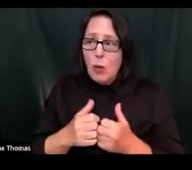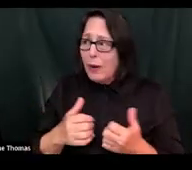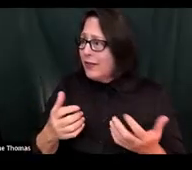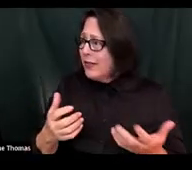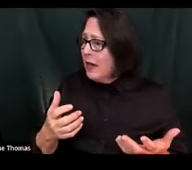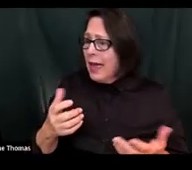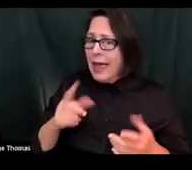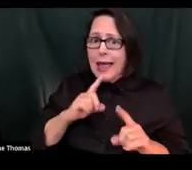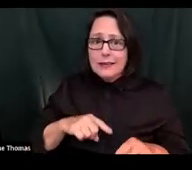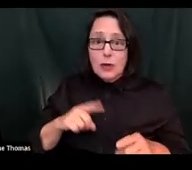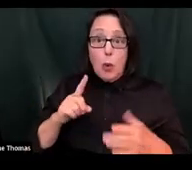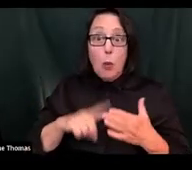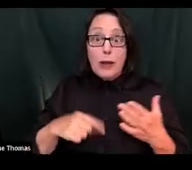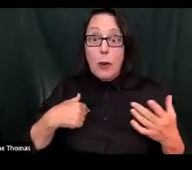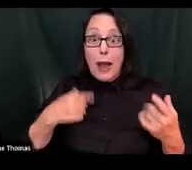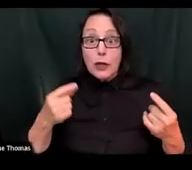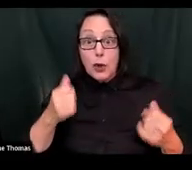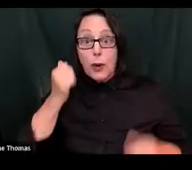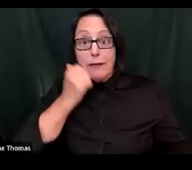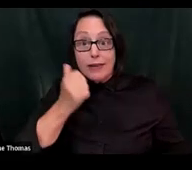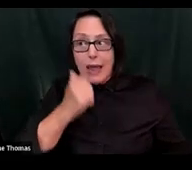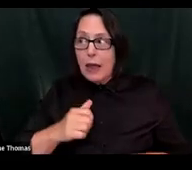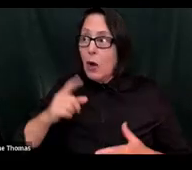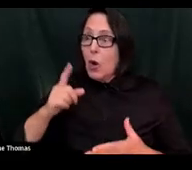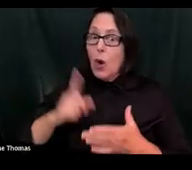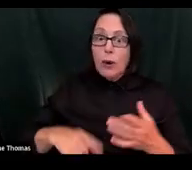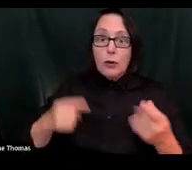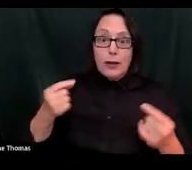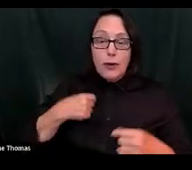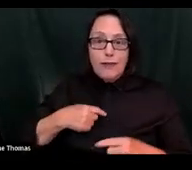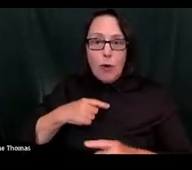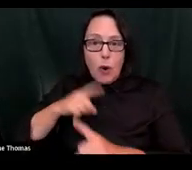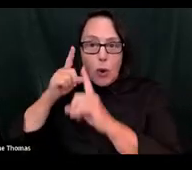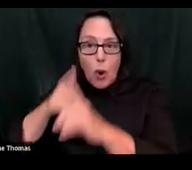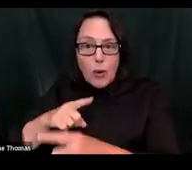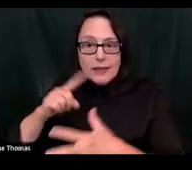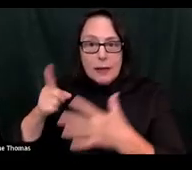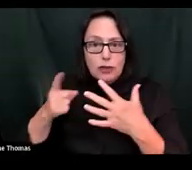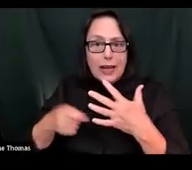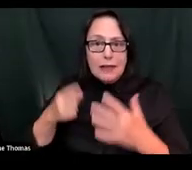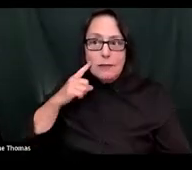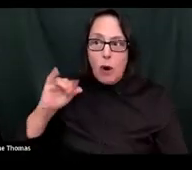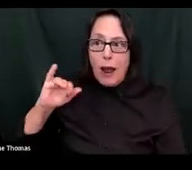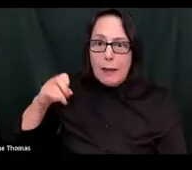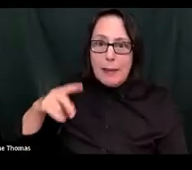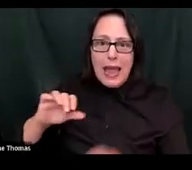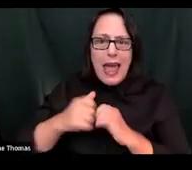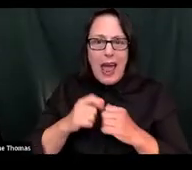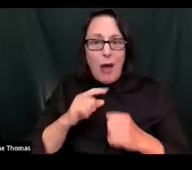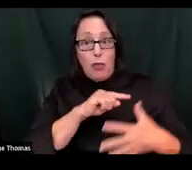I do day to day? How do I make those goals and objectives on his or her IEP work and have